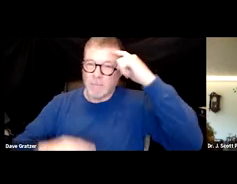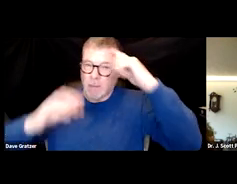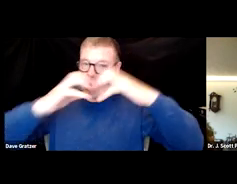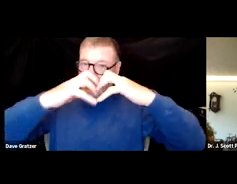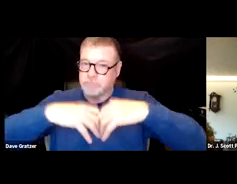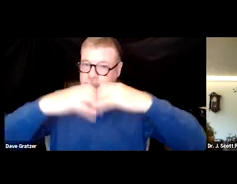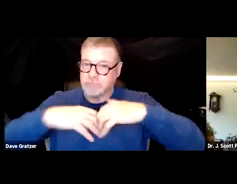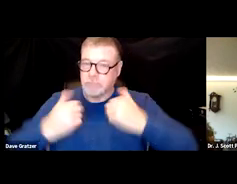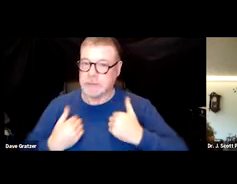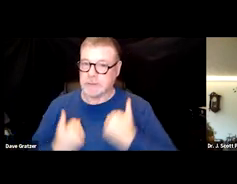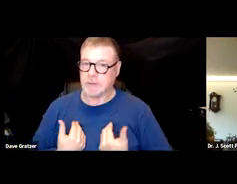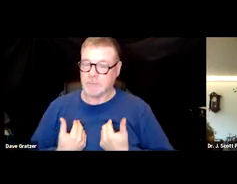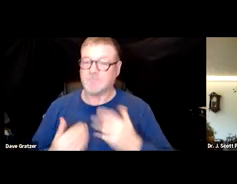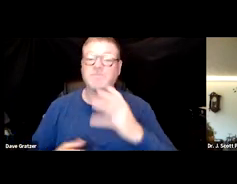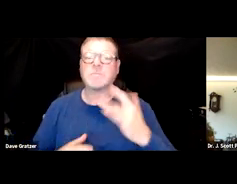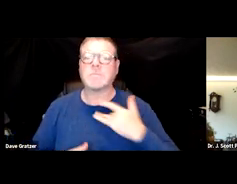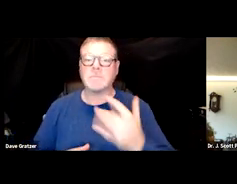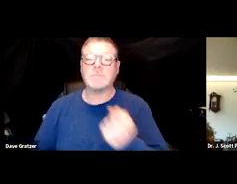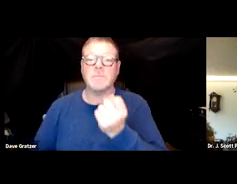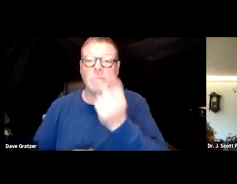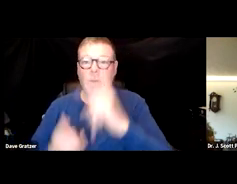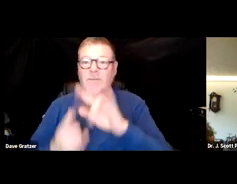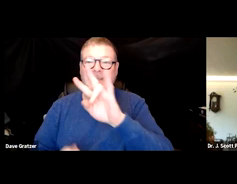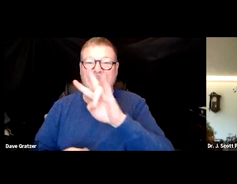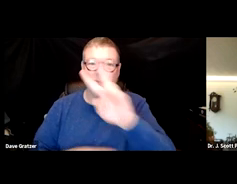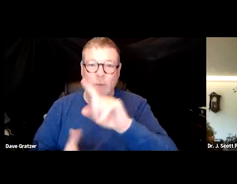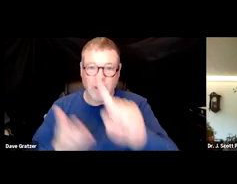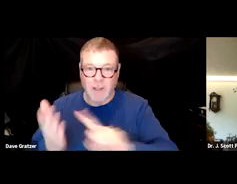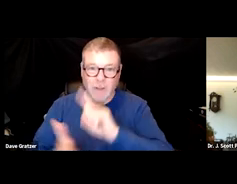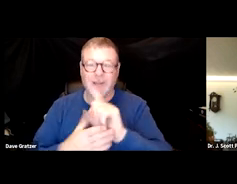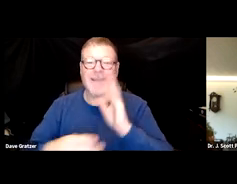and it usually occurs 12 to 72 hours after the exertion.